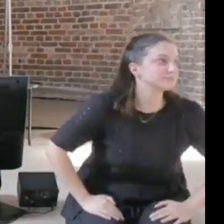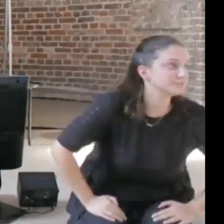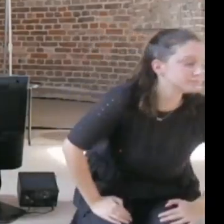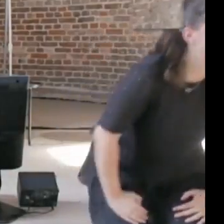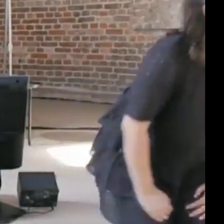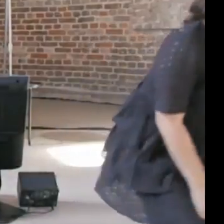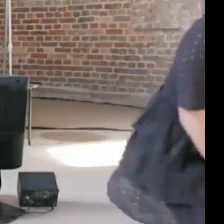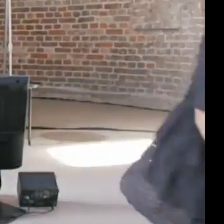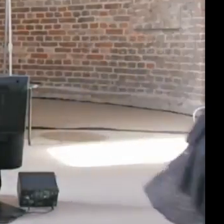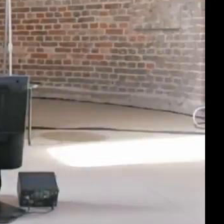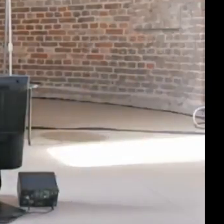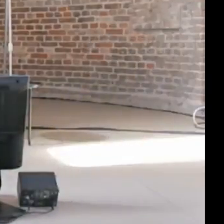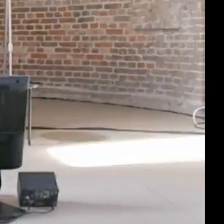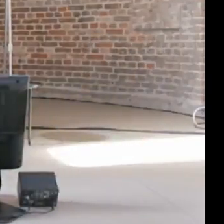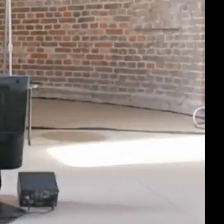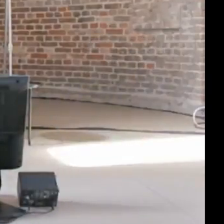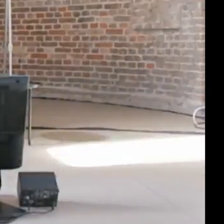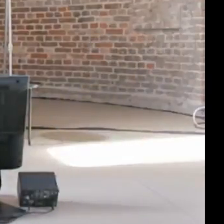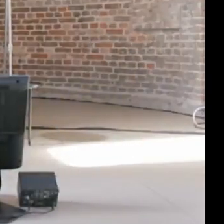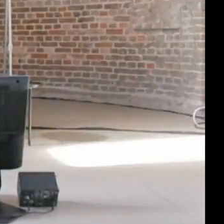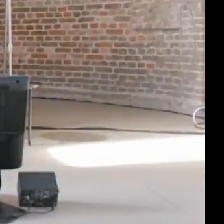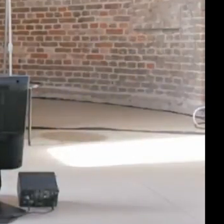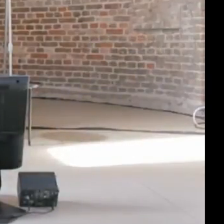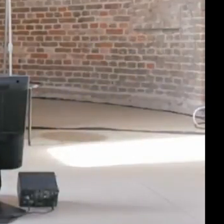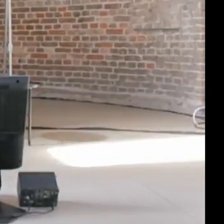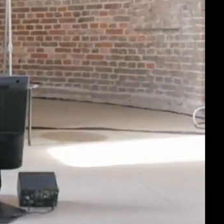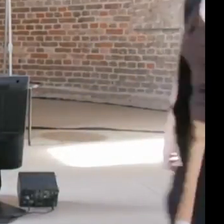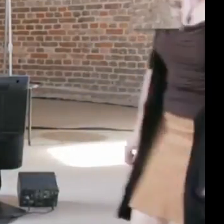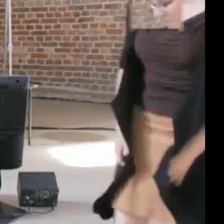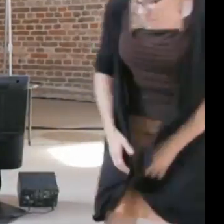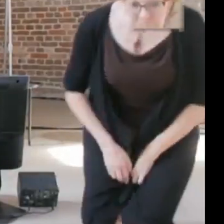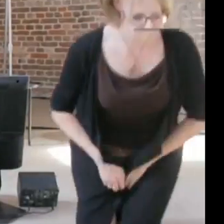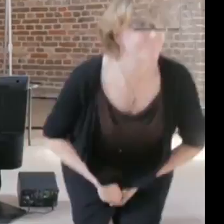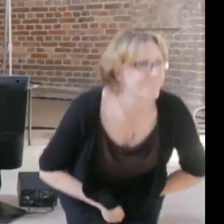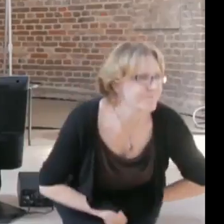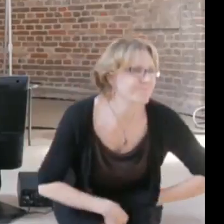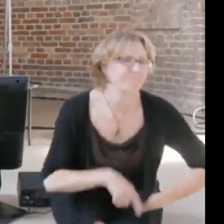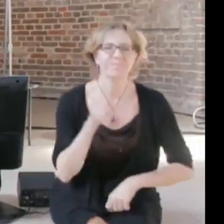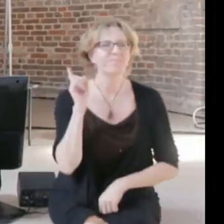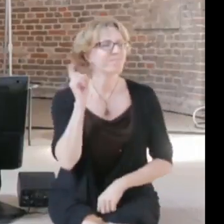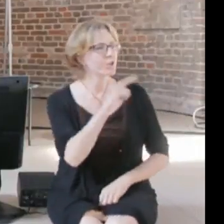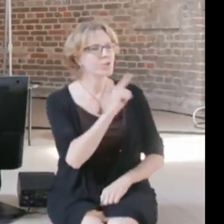So this was great, let me jump back to Jorg, because I know you're thinking about the types